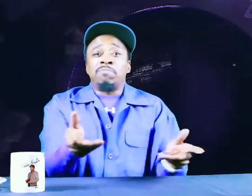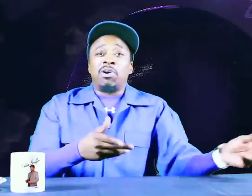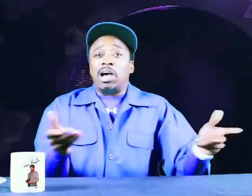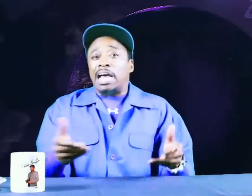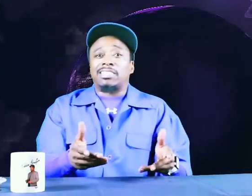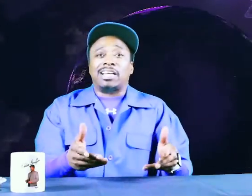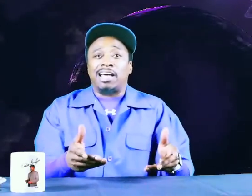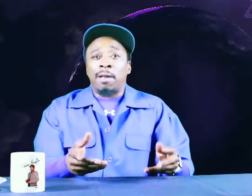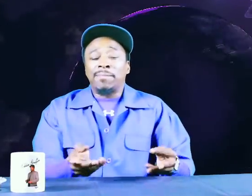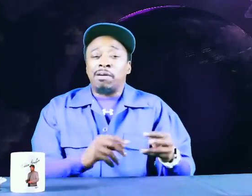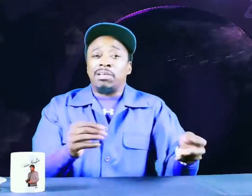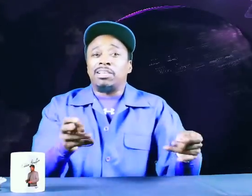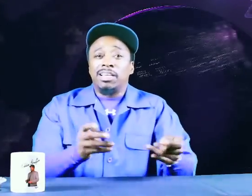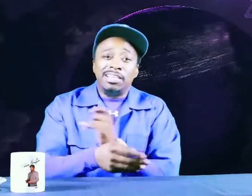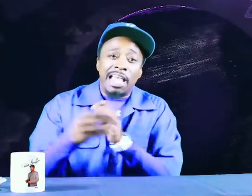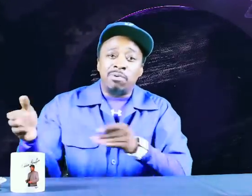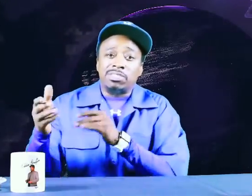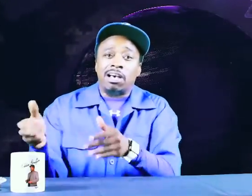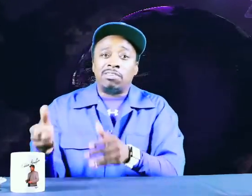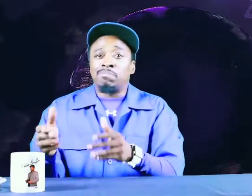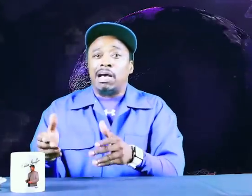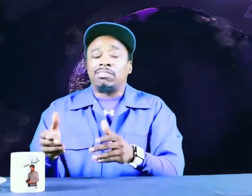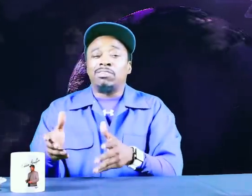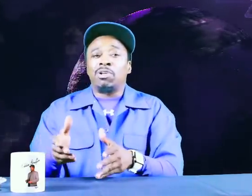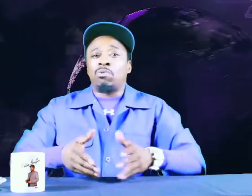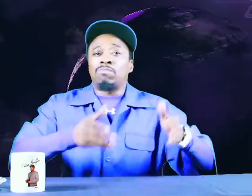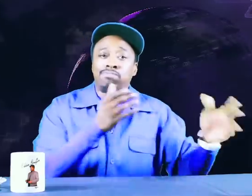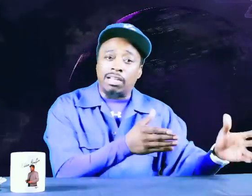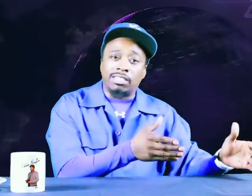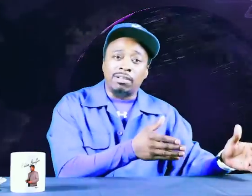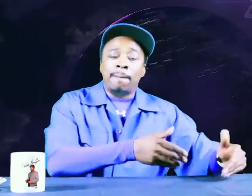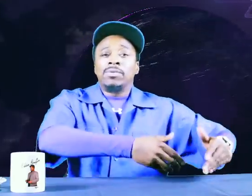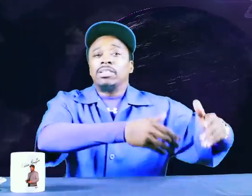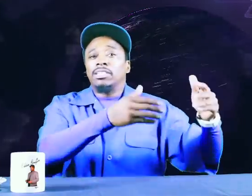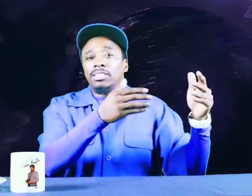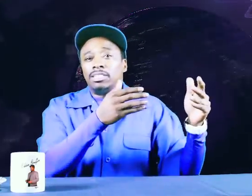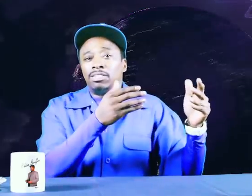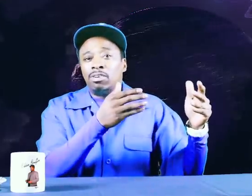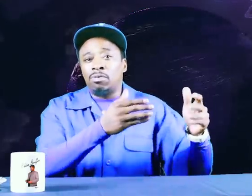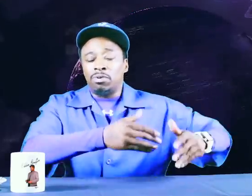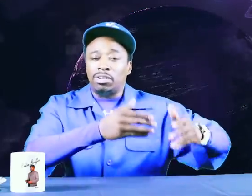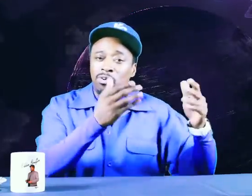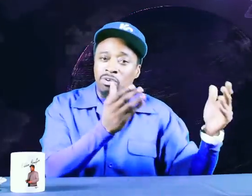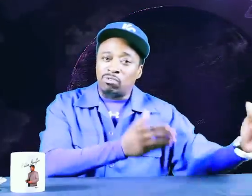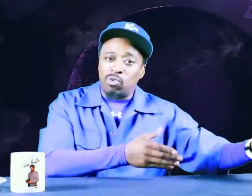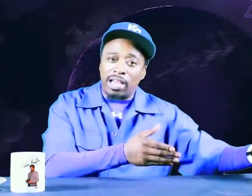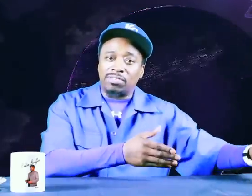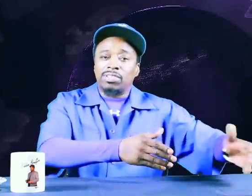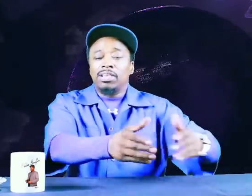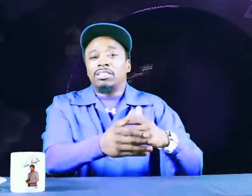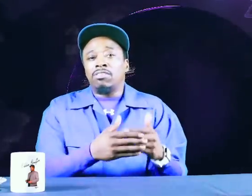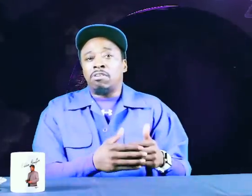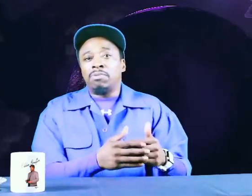Don't even know how to sing. I mean, they was talking about ya know, the brother is ya know, going to rest, ya know what I mean.